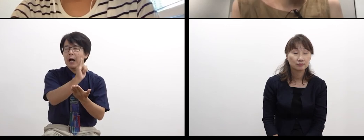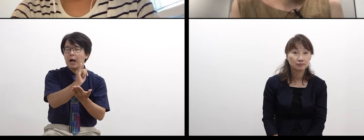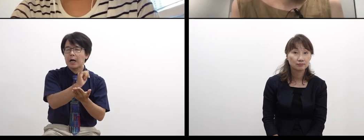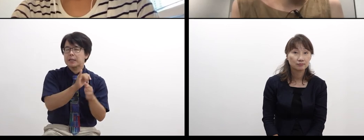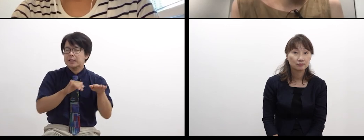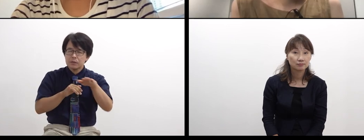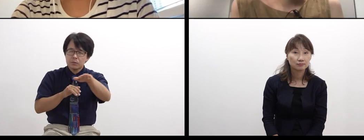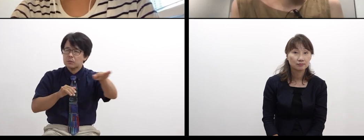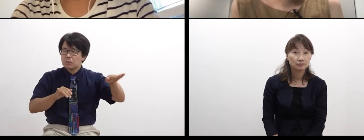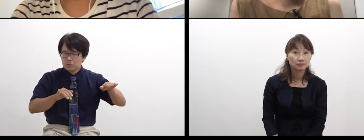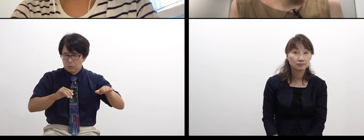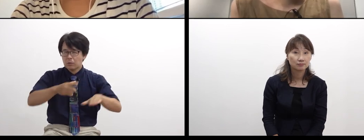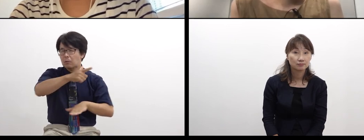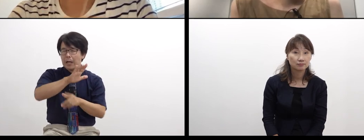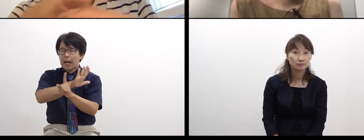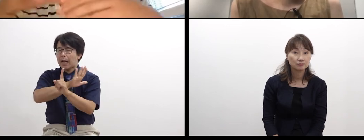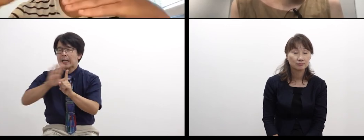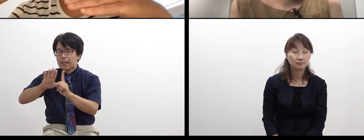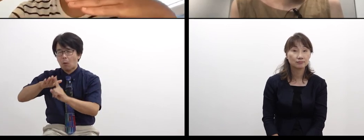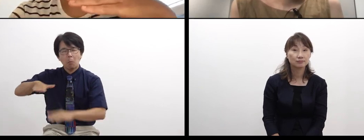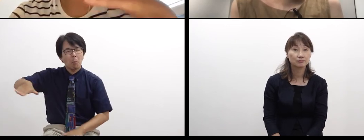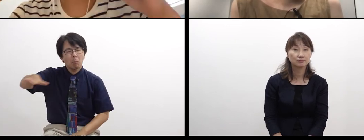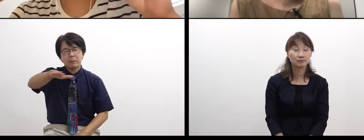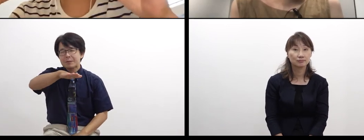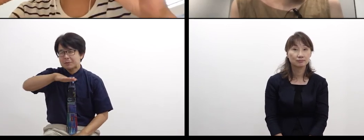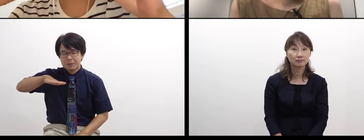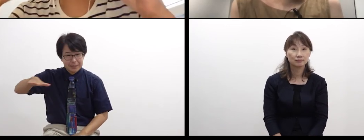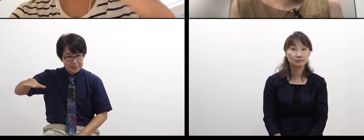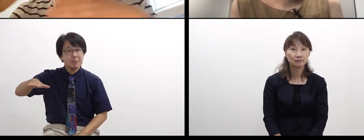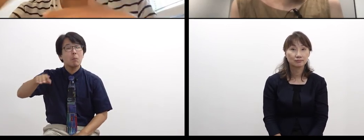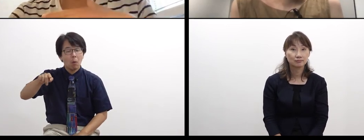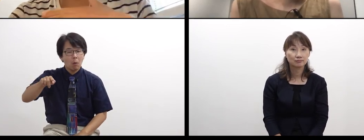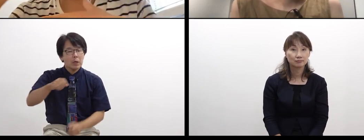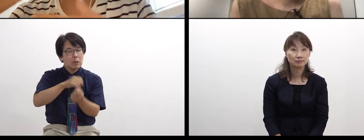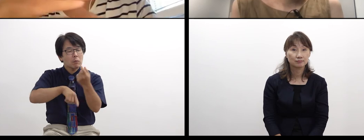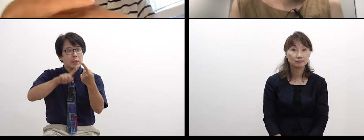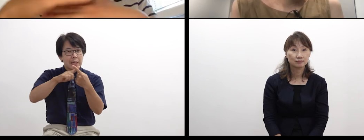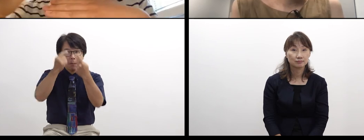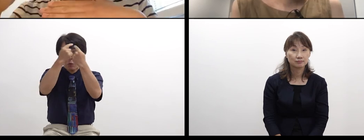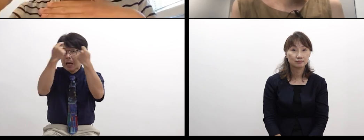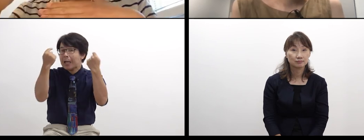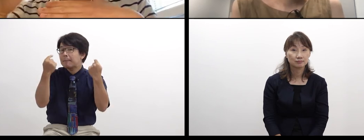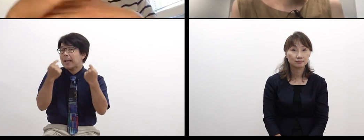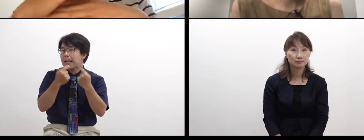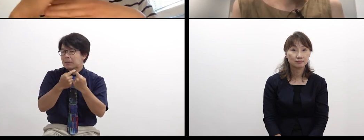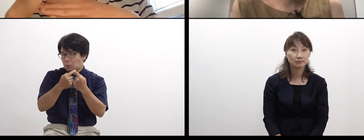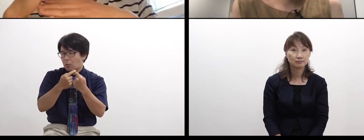is not made public, basically.